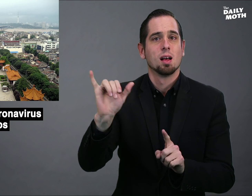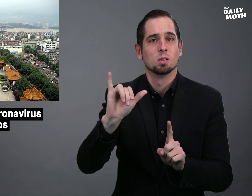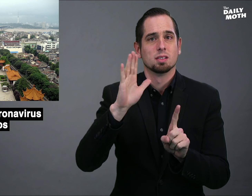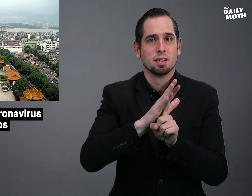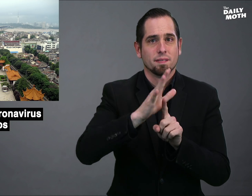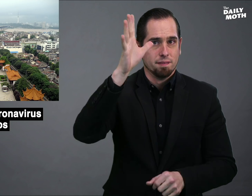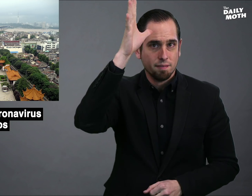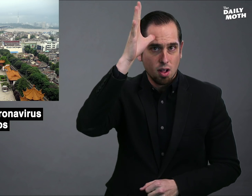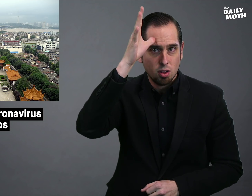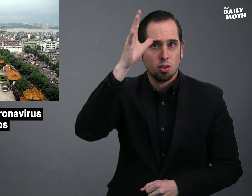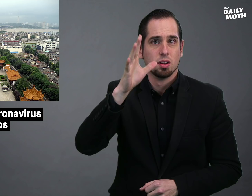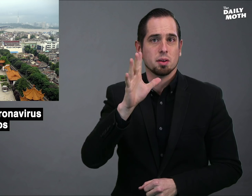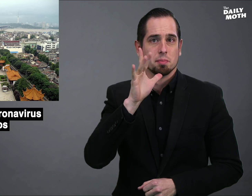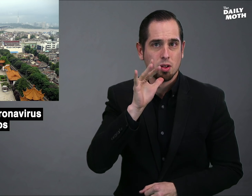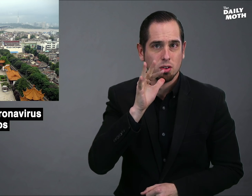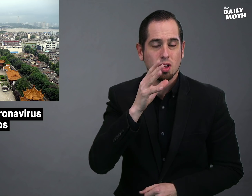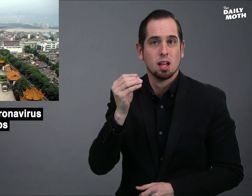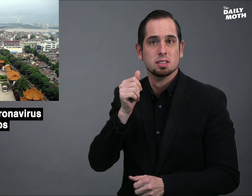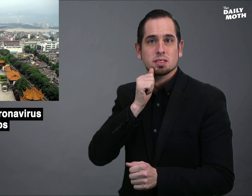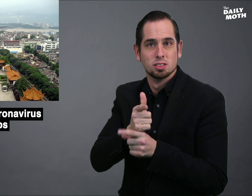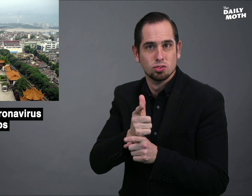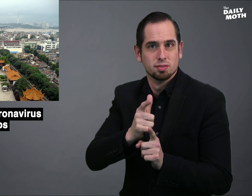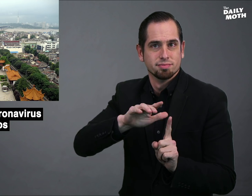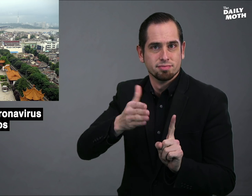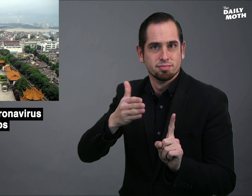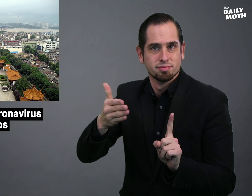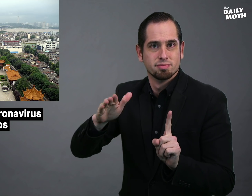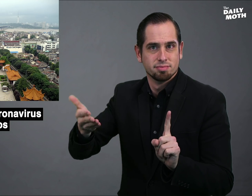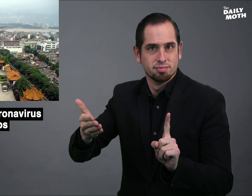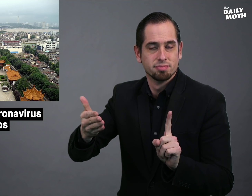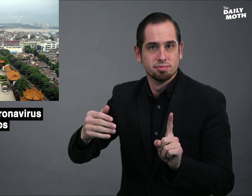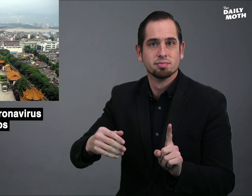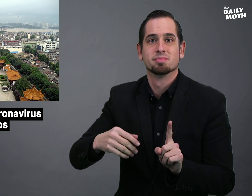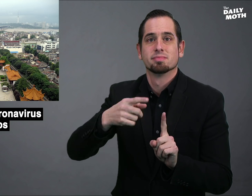that his father, mother, and sister also died.